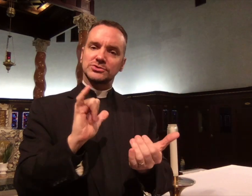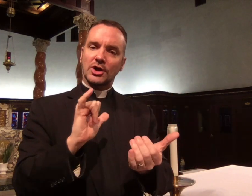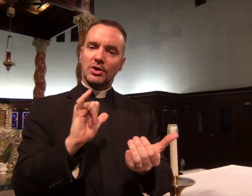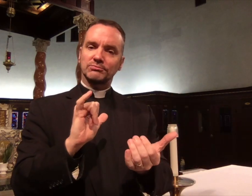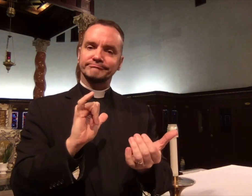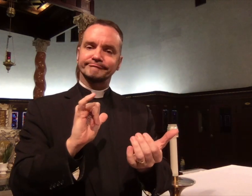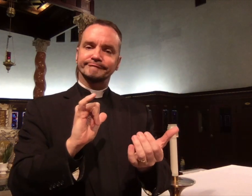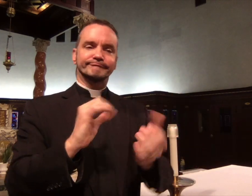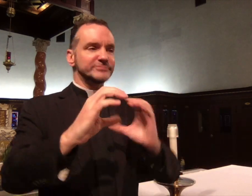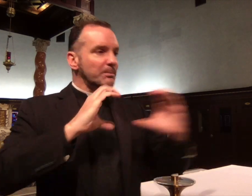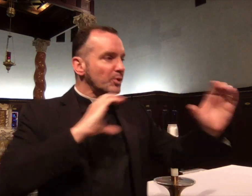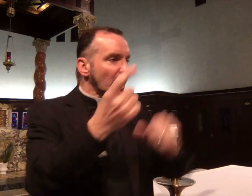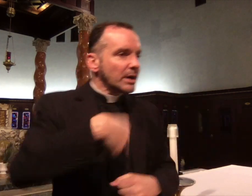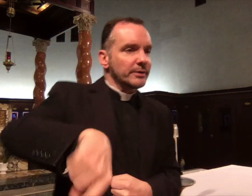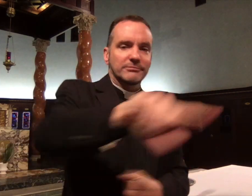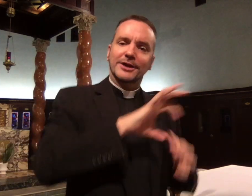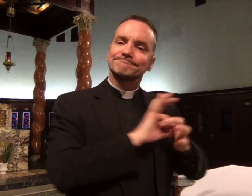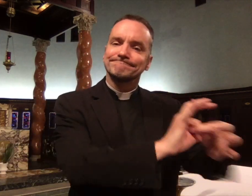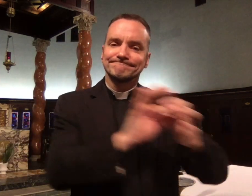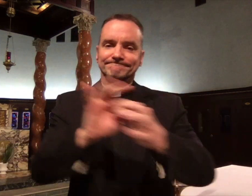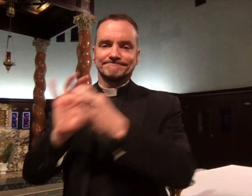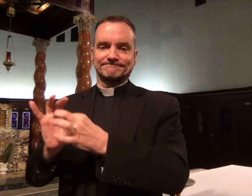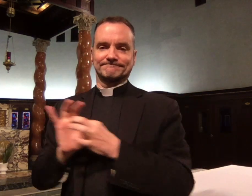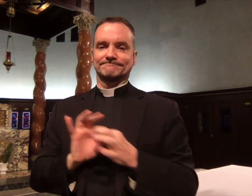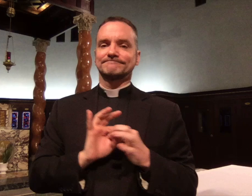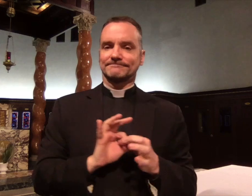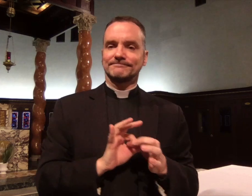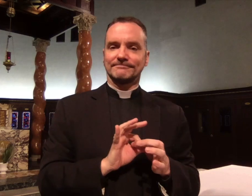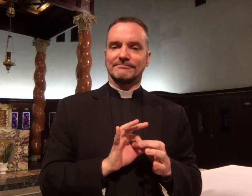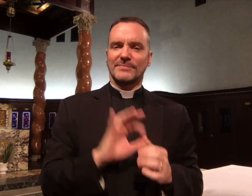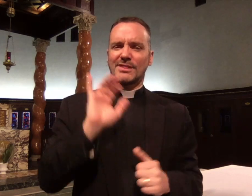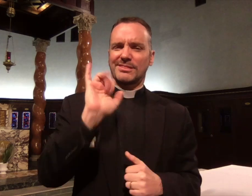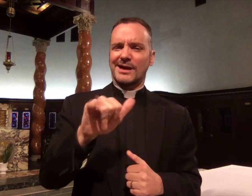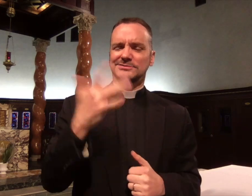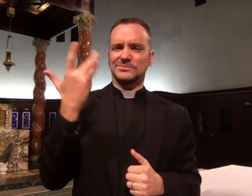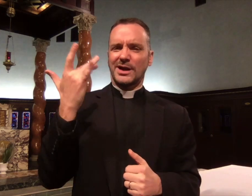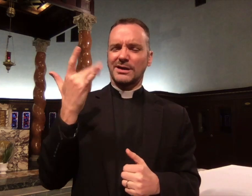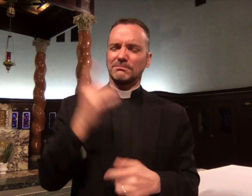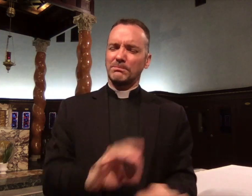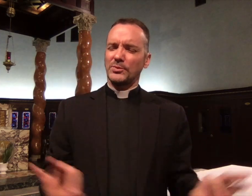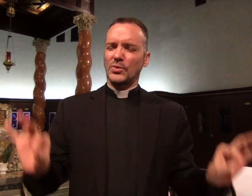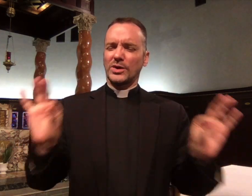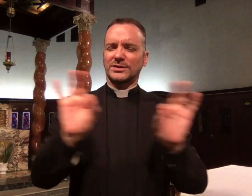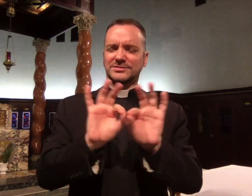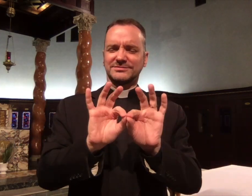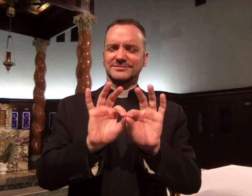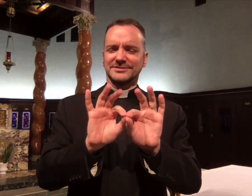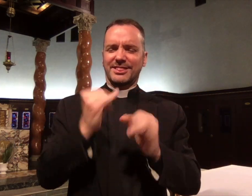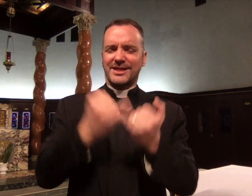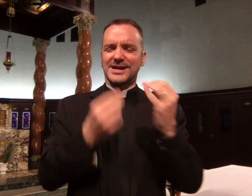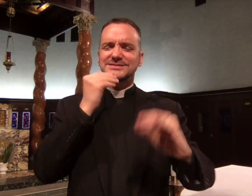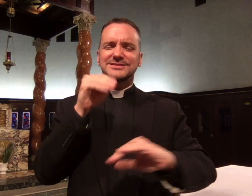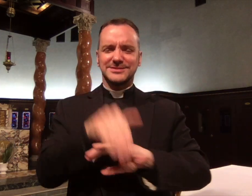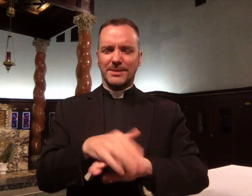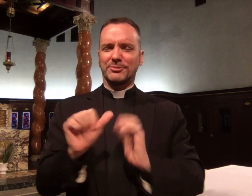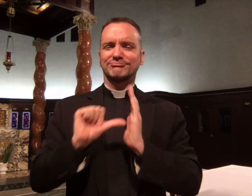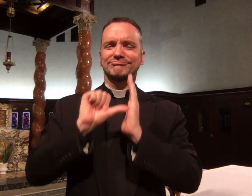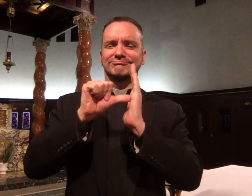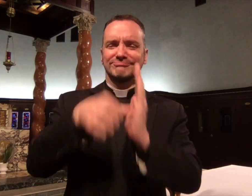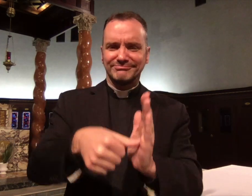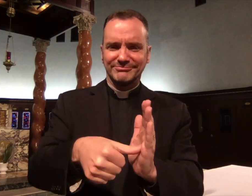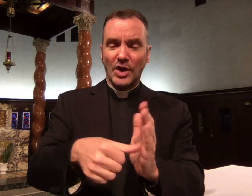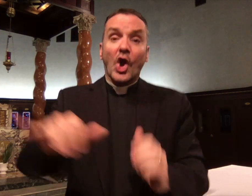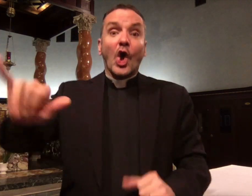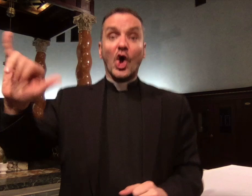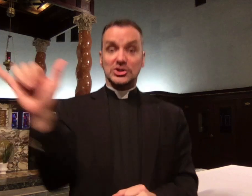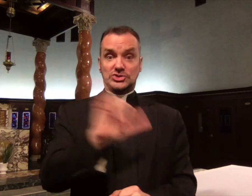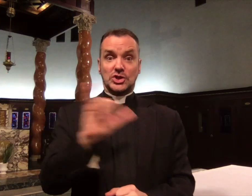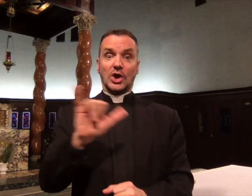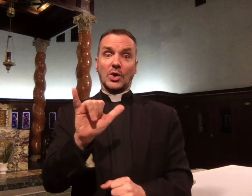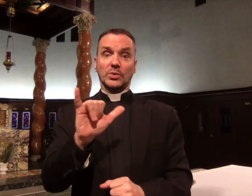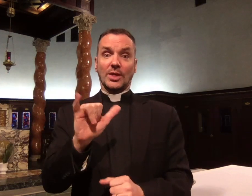The priest comes to eat and drink with the people, to communicate and bond with them. That is why the Last Supper is so important.